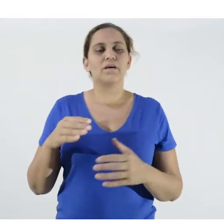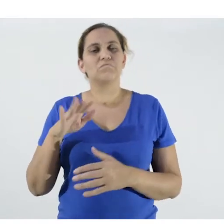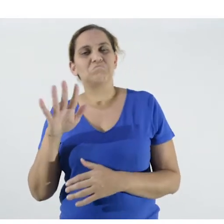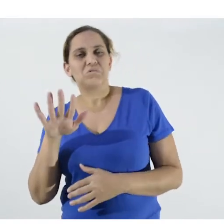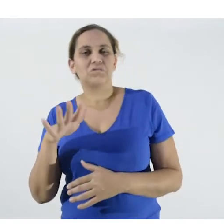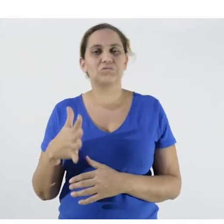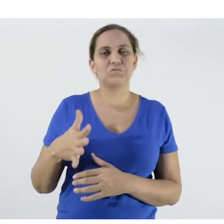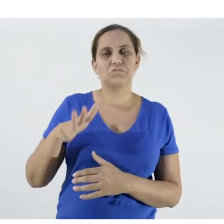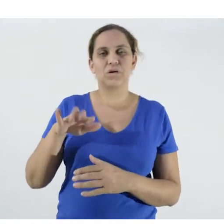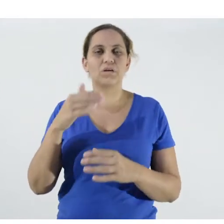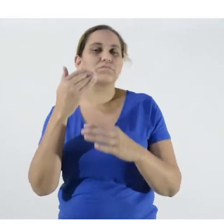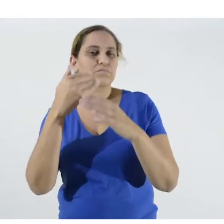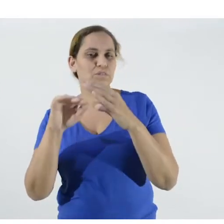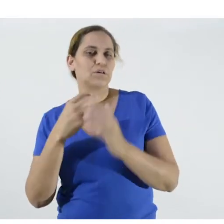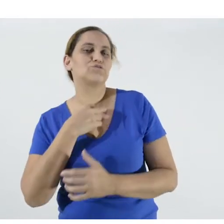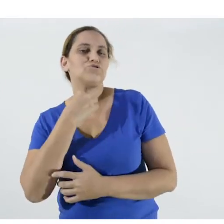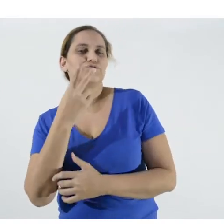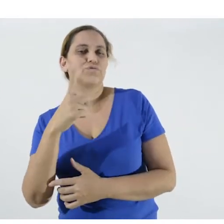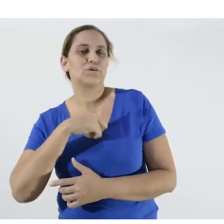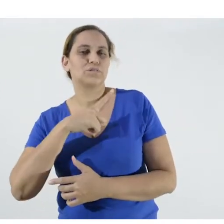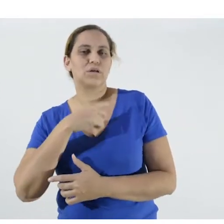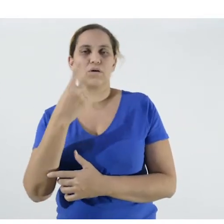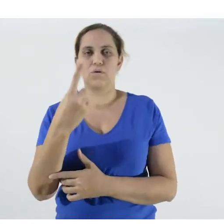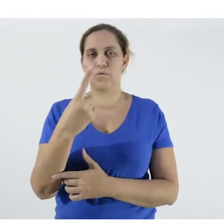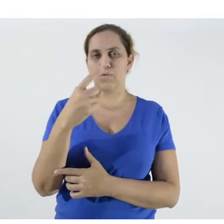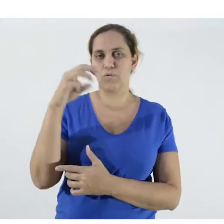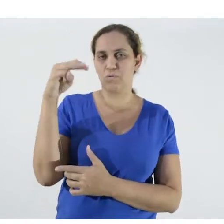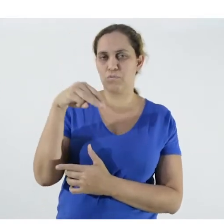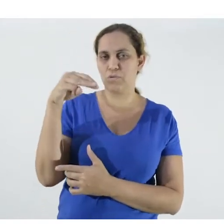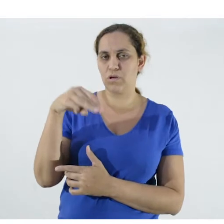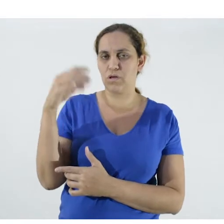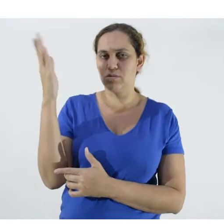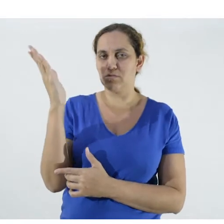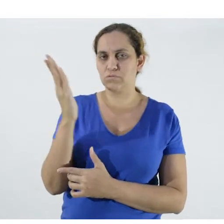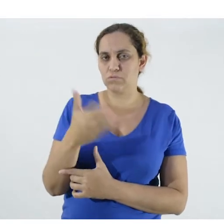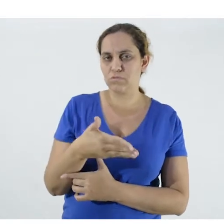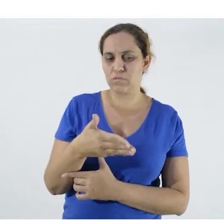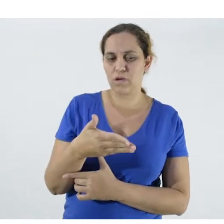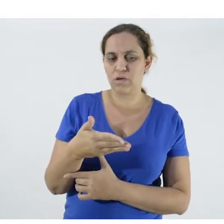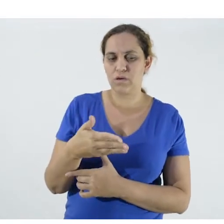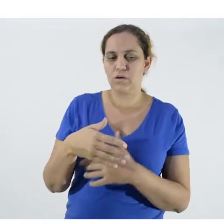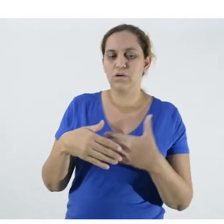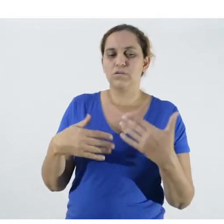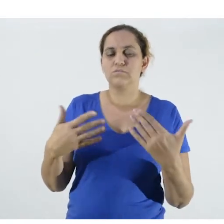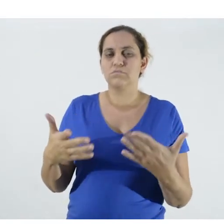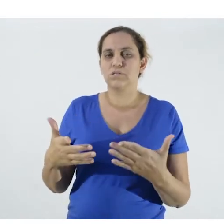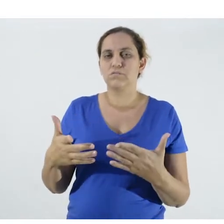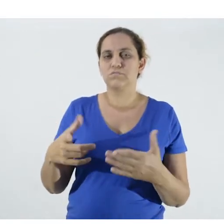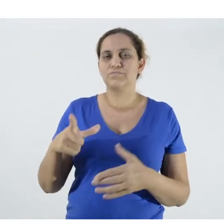to a minute and a half. Going back a little bit,